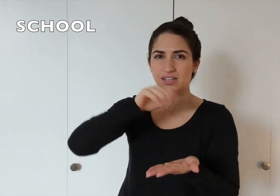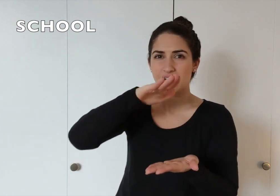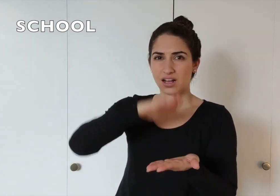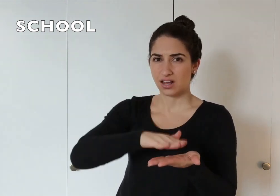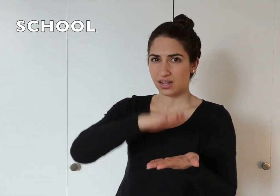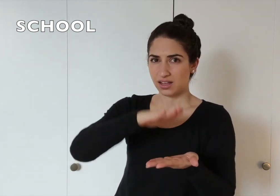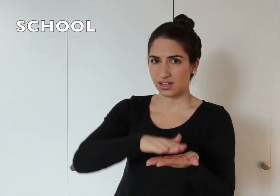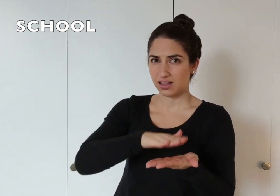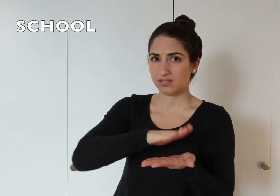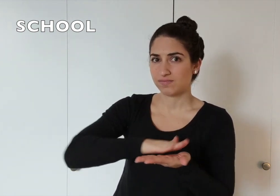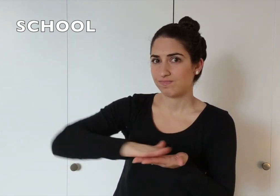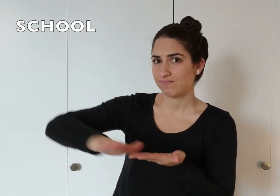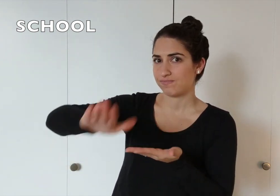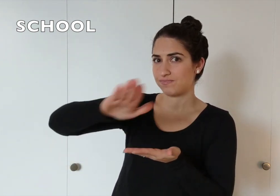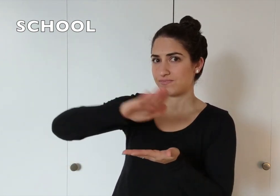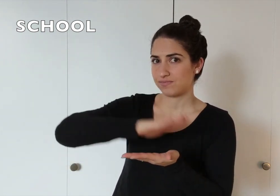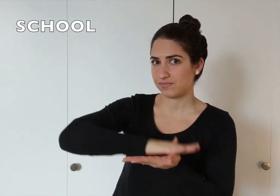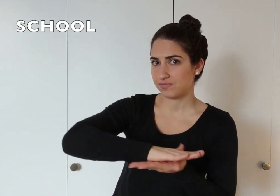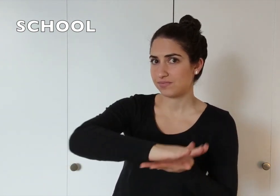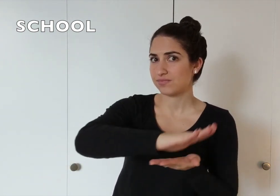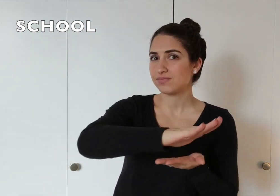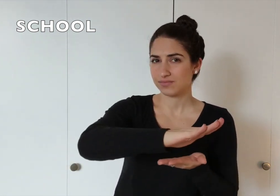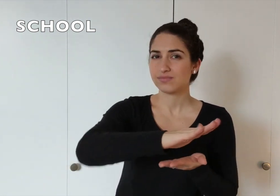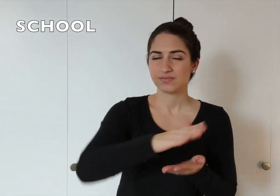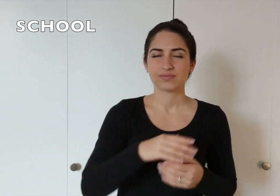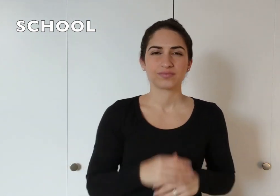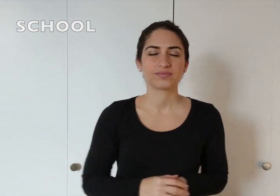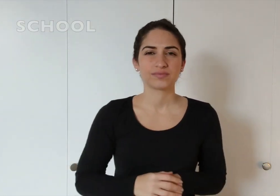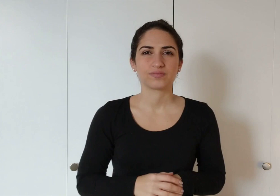Not up and down -- sliding across.